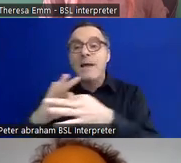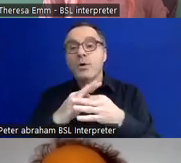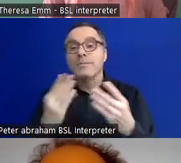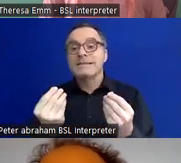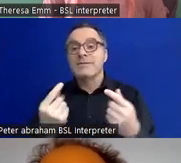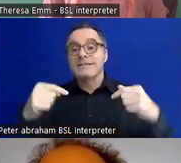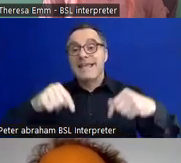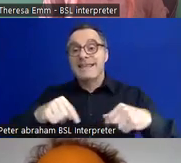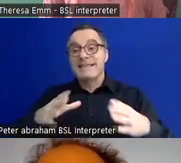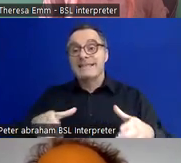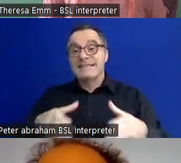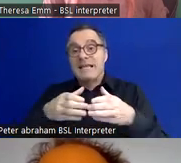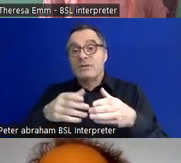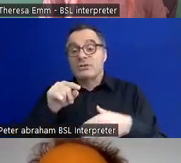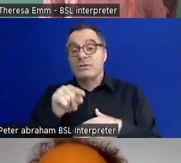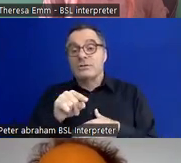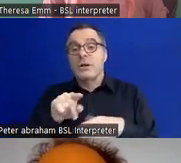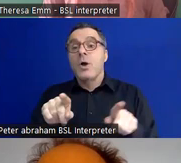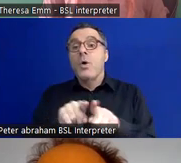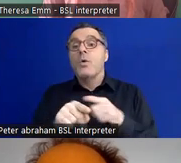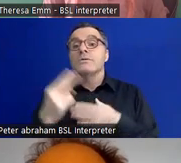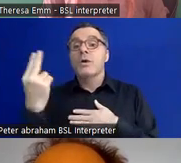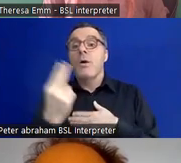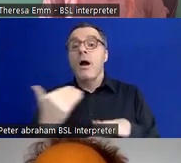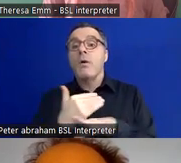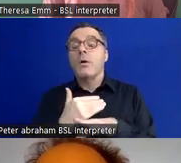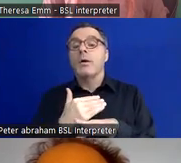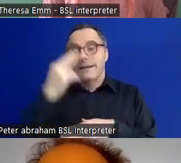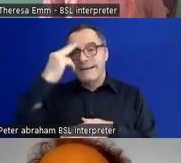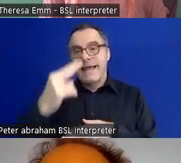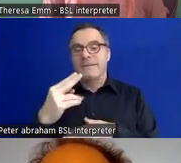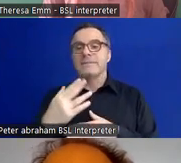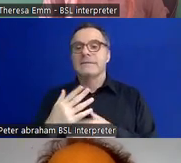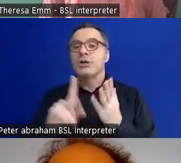There's also an artwork called 'Great Britain from a Wheelchair' which you can see hanging